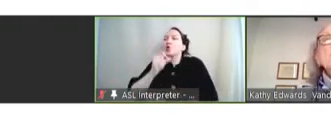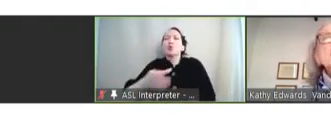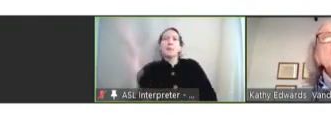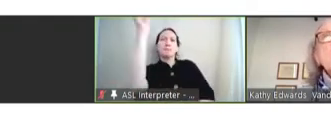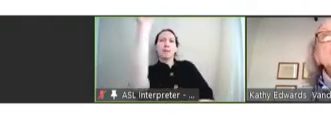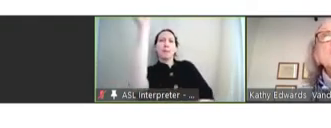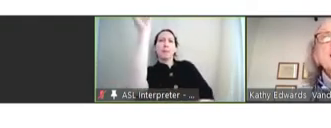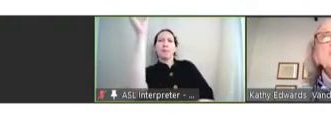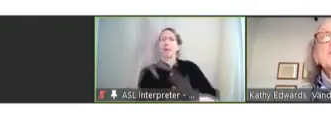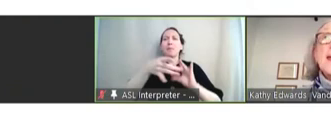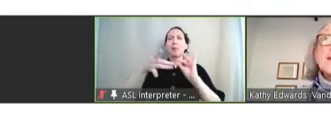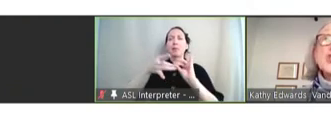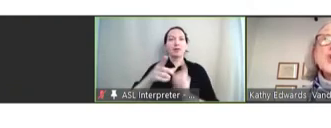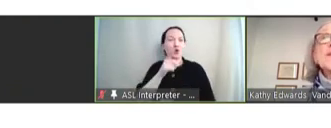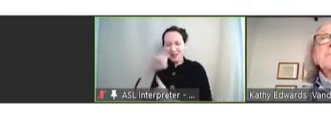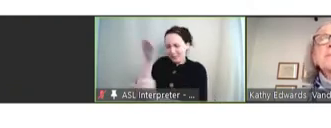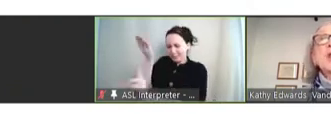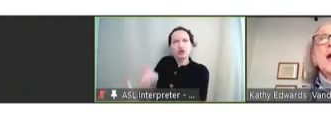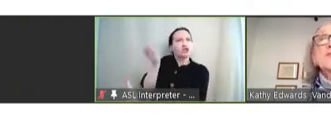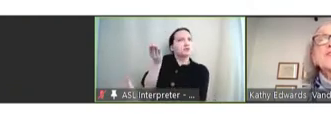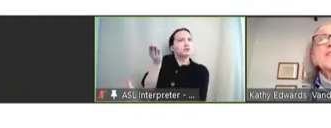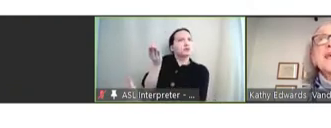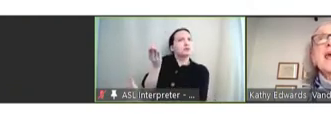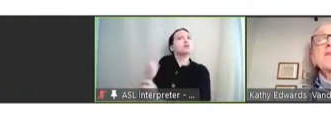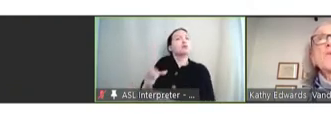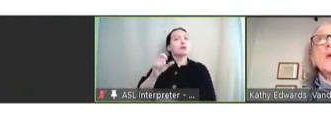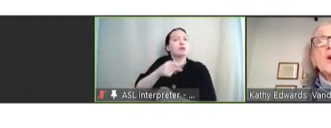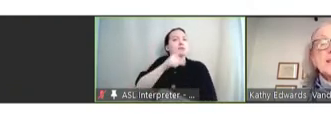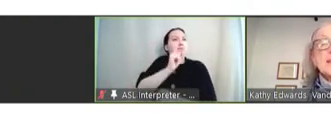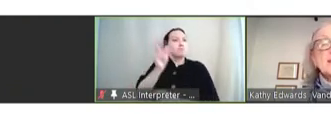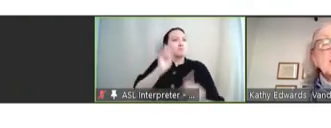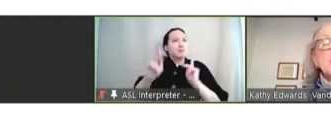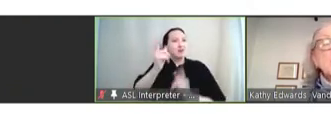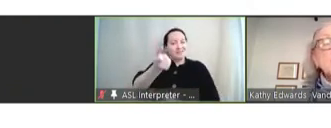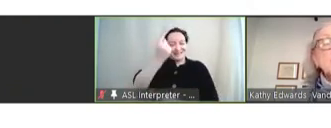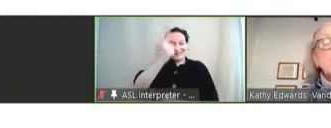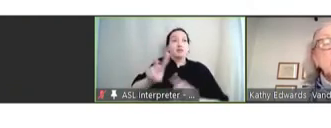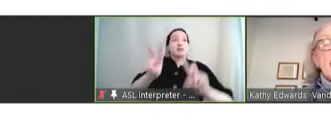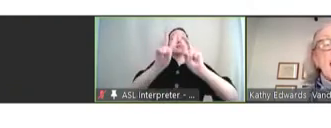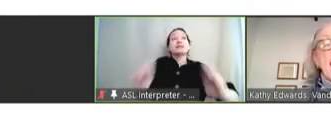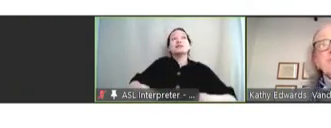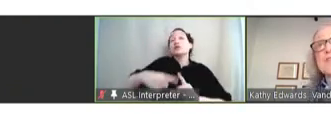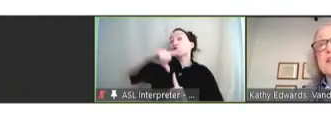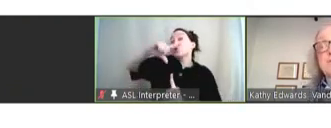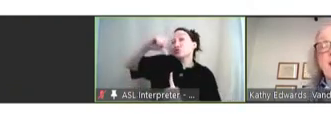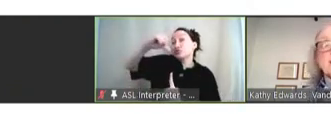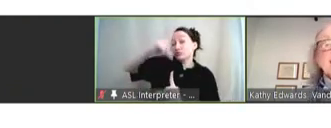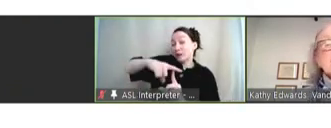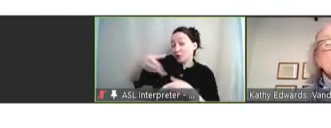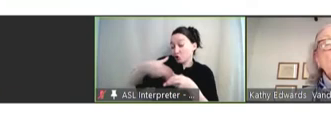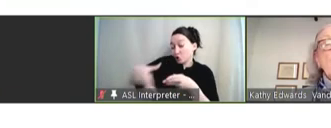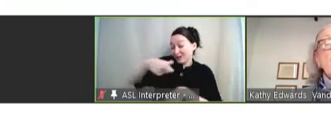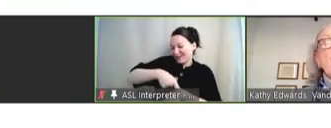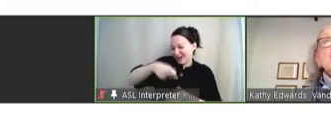must also make sure that people understand that we are assessing short-term adverse events as well.